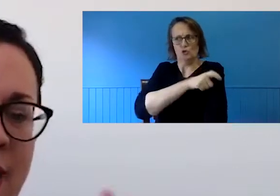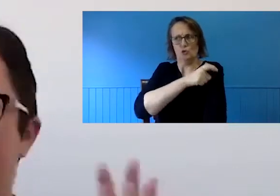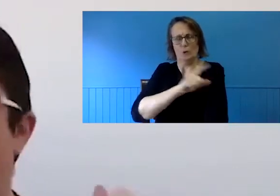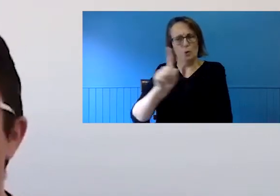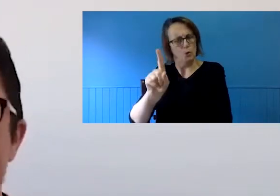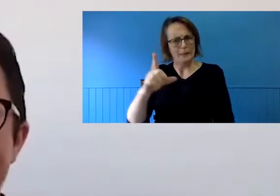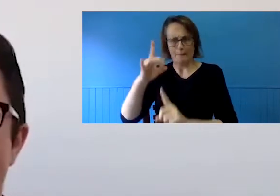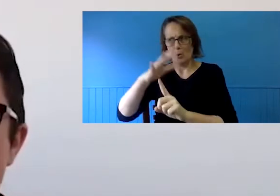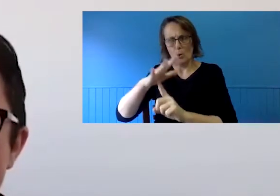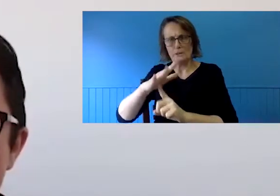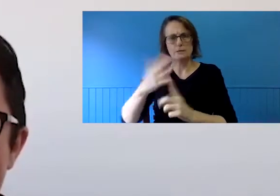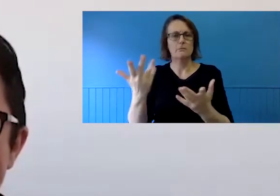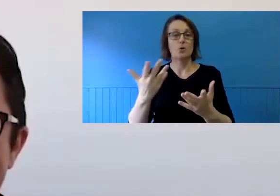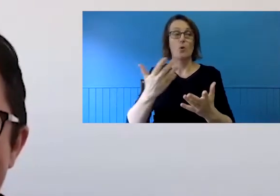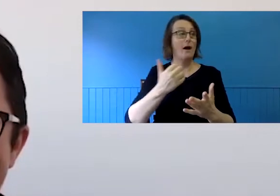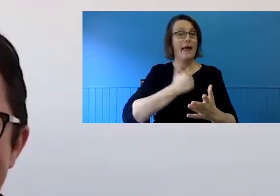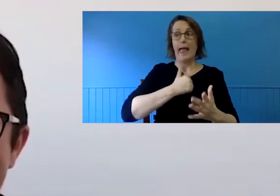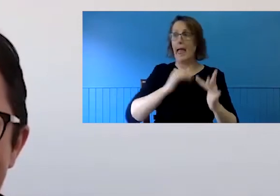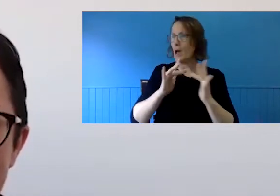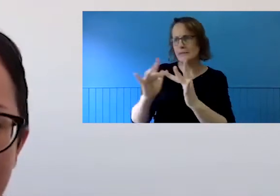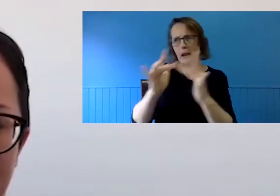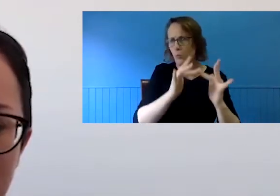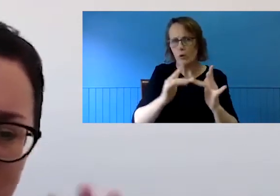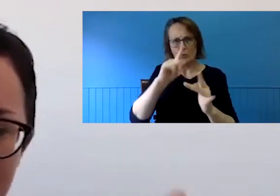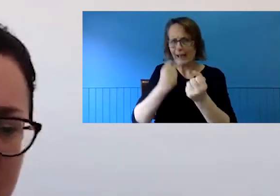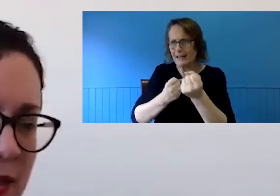network won't support everyone accessing it directly" which is the